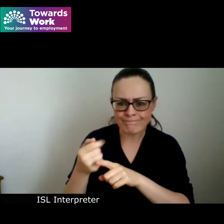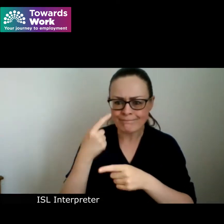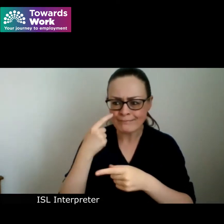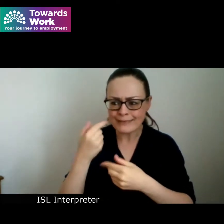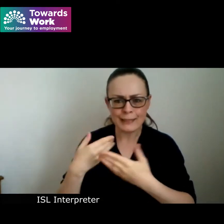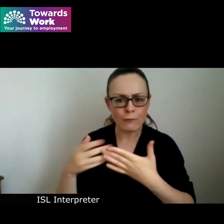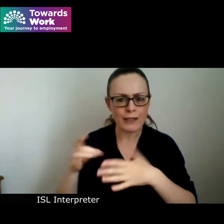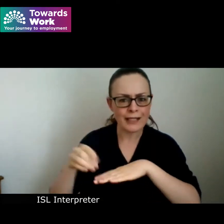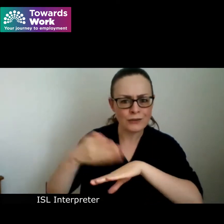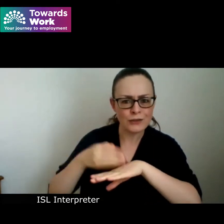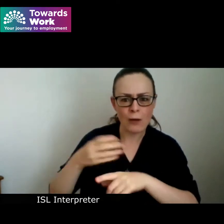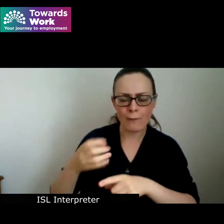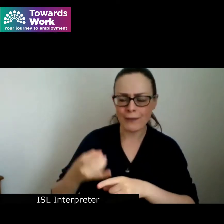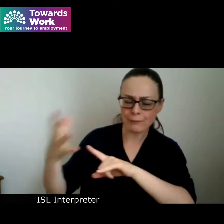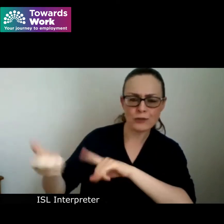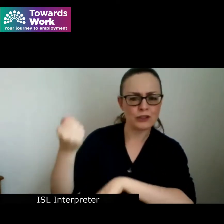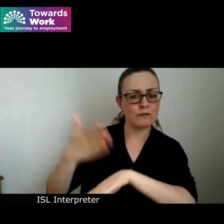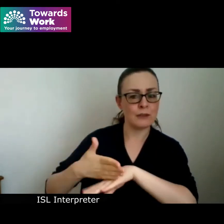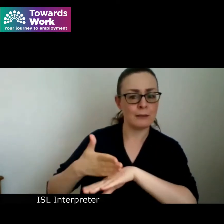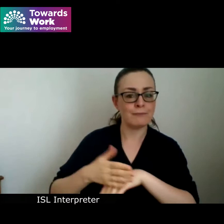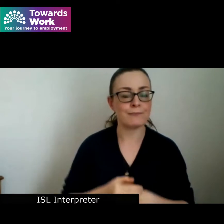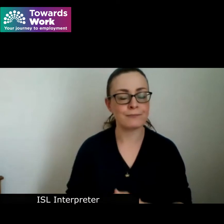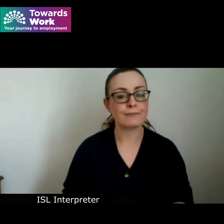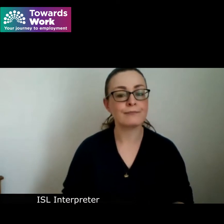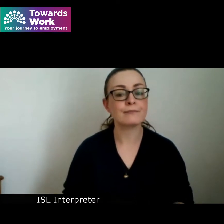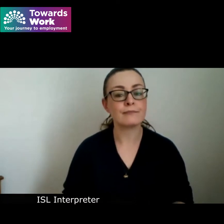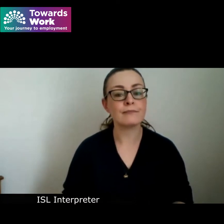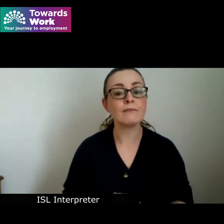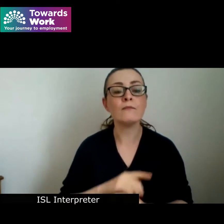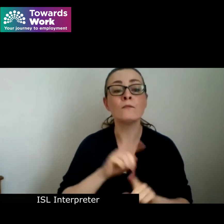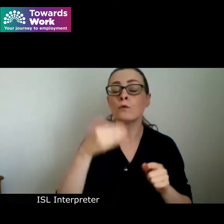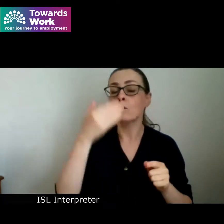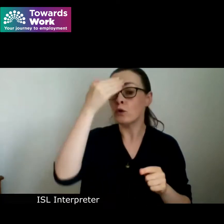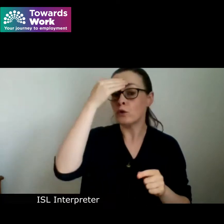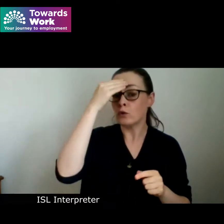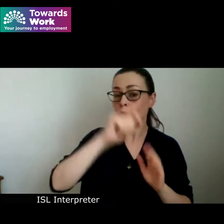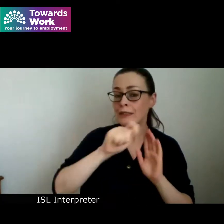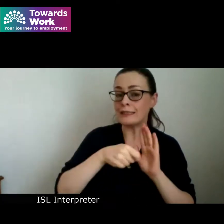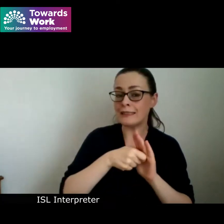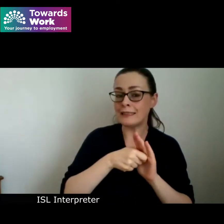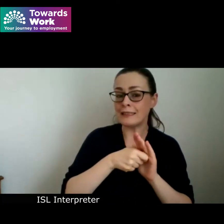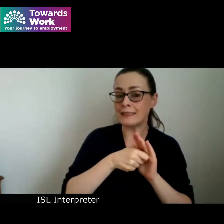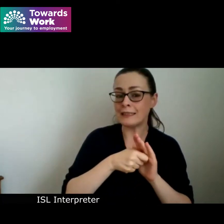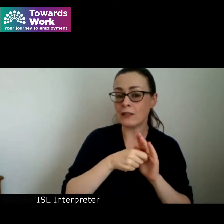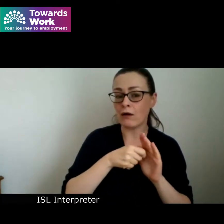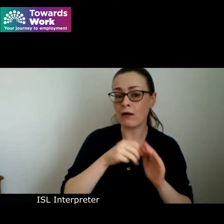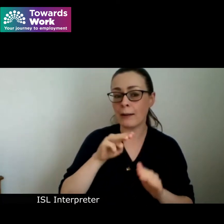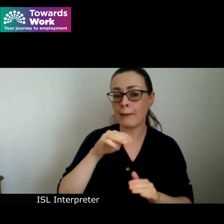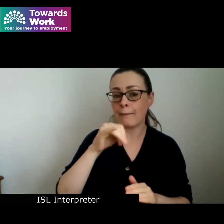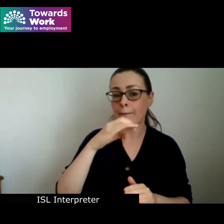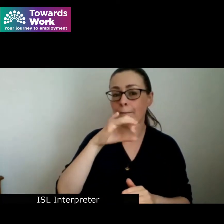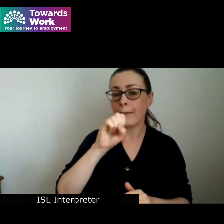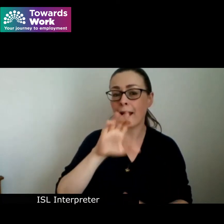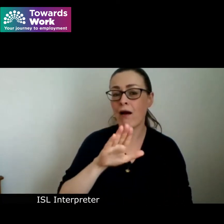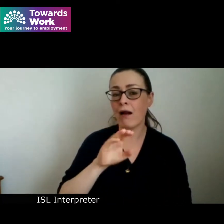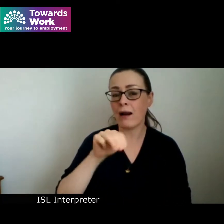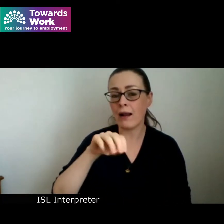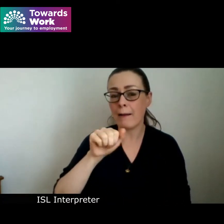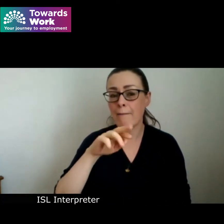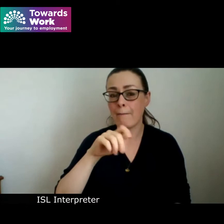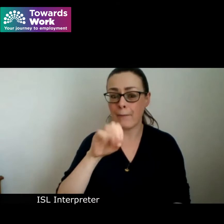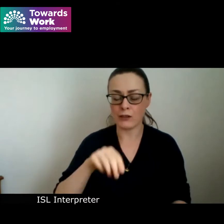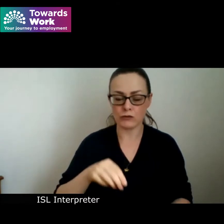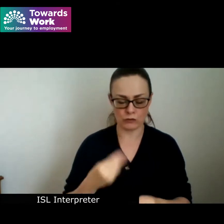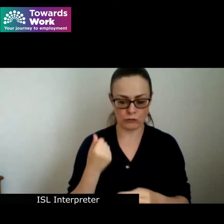ambitions as you know an Taoiseach Micheál Martin recently launched pathways to work 2021 to 2025